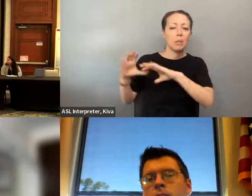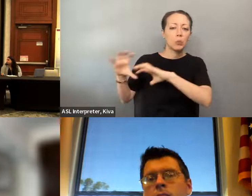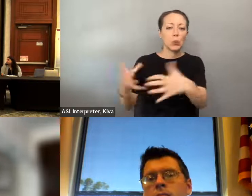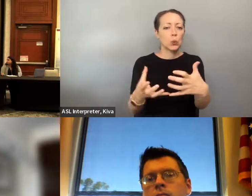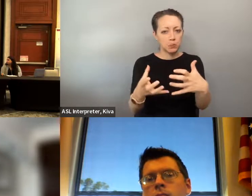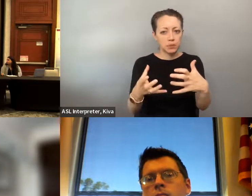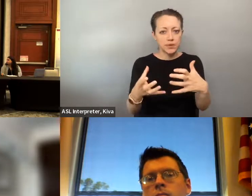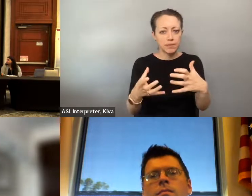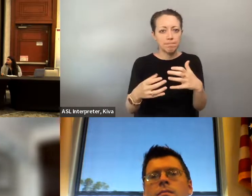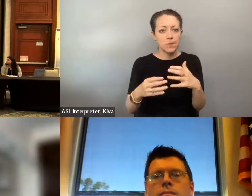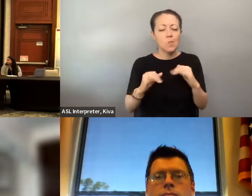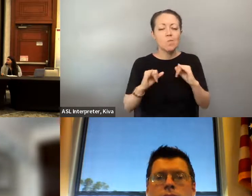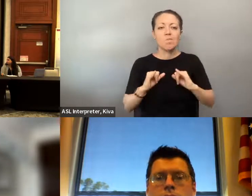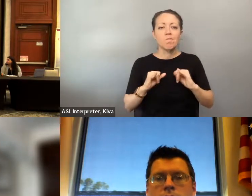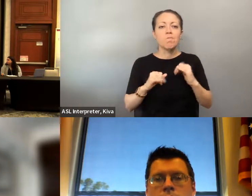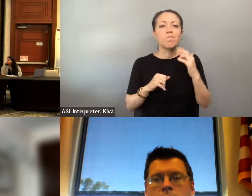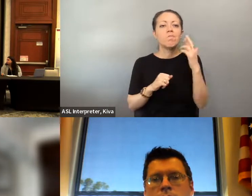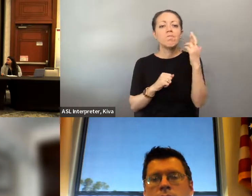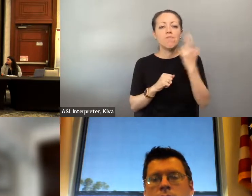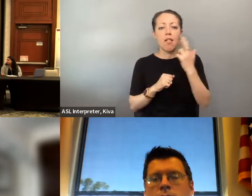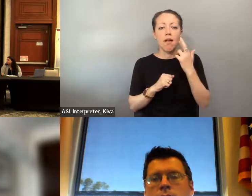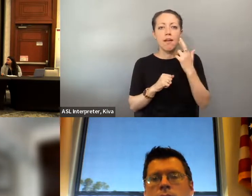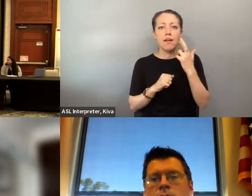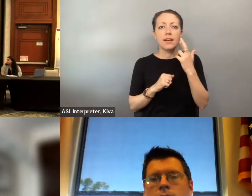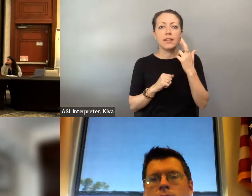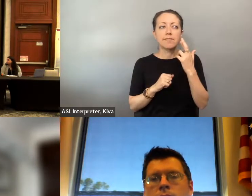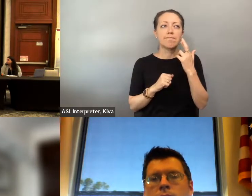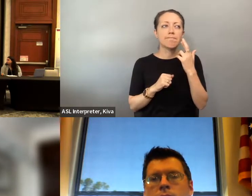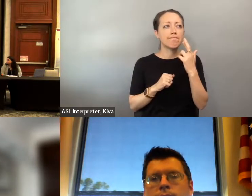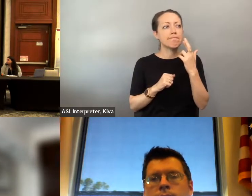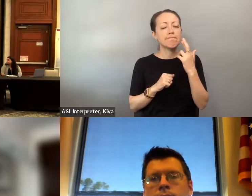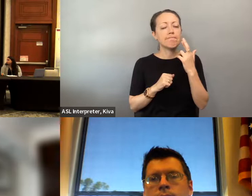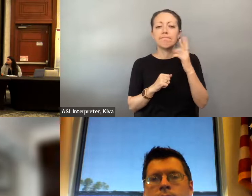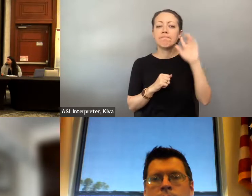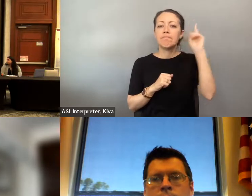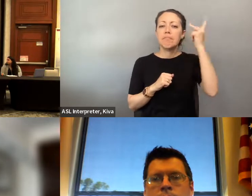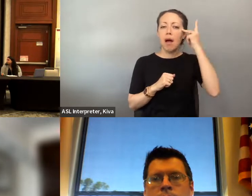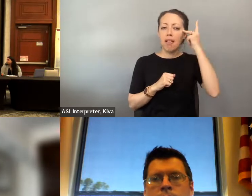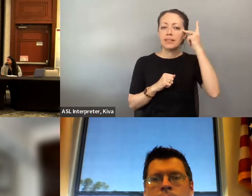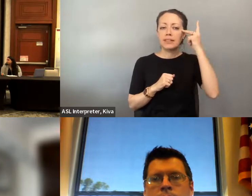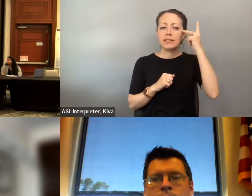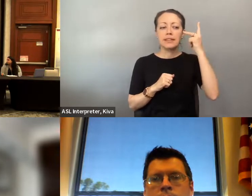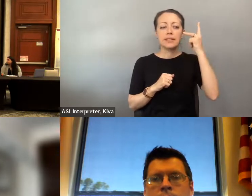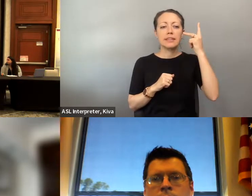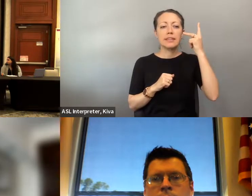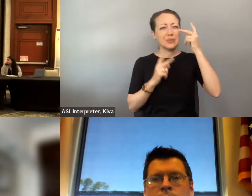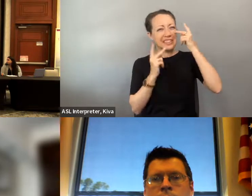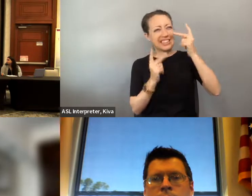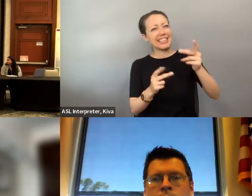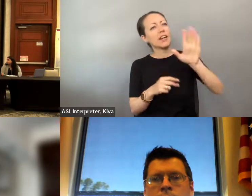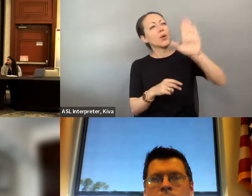policies that either directly limit, who has access to the ballad, or have been designed to have a disproportionate impact to keep certain demographics from accessing the Ballot it. the ballot, it comes at a time of sort of increased